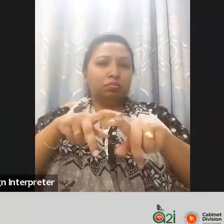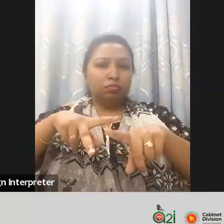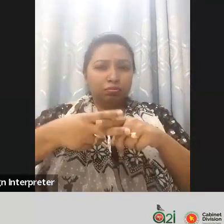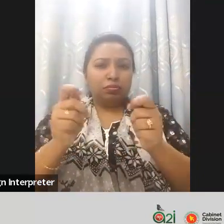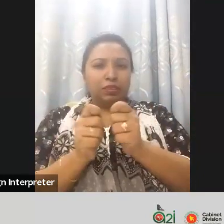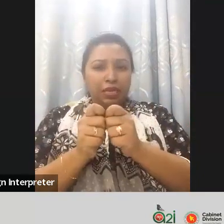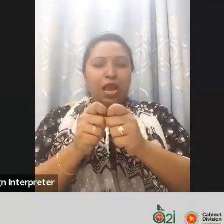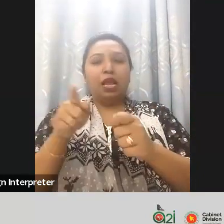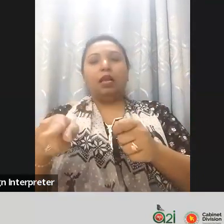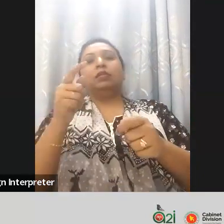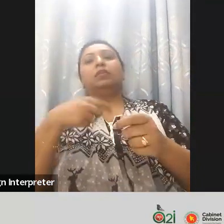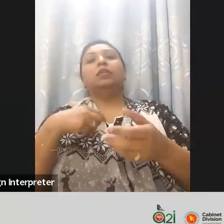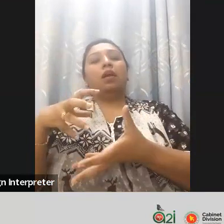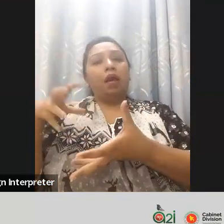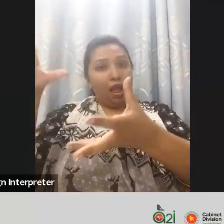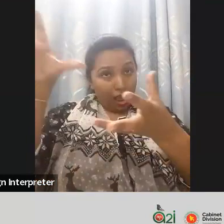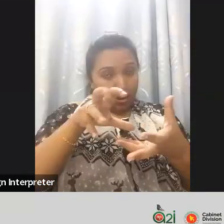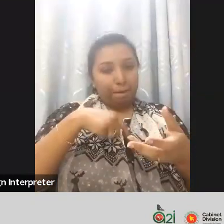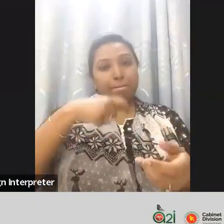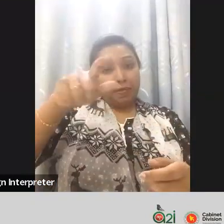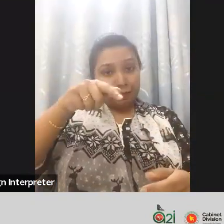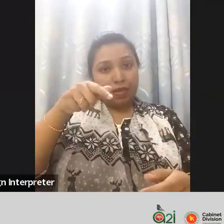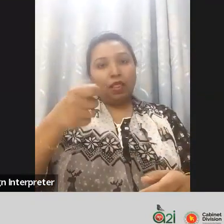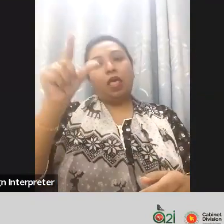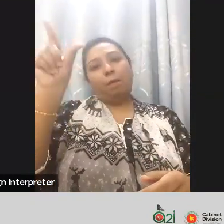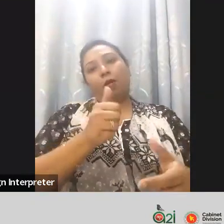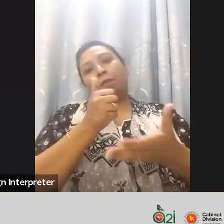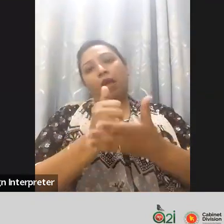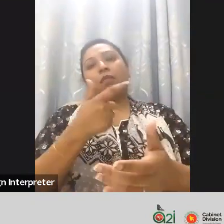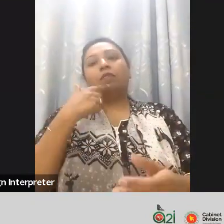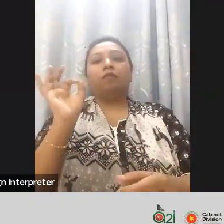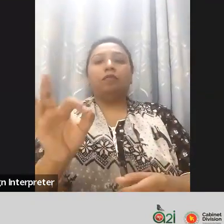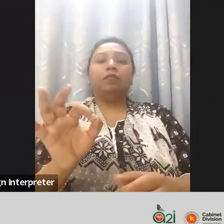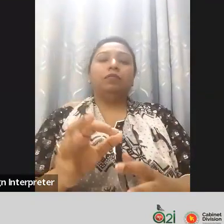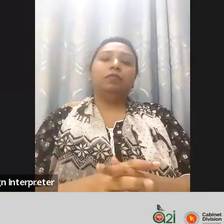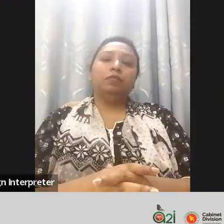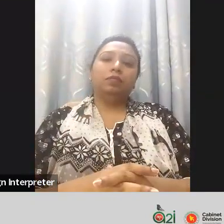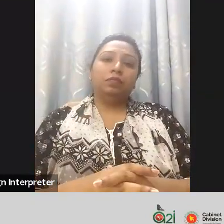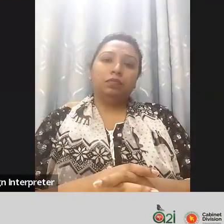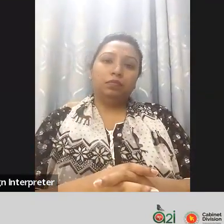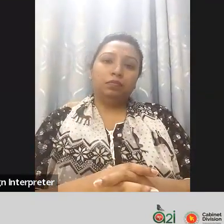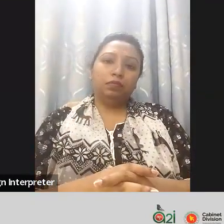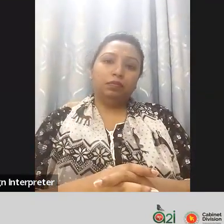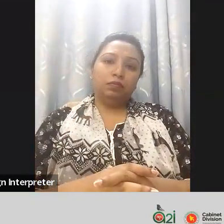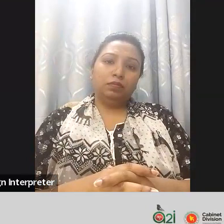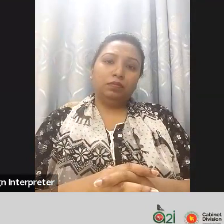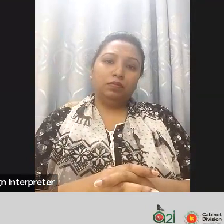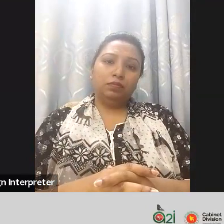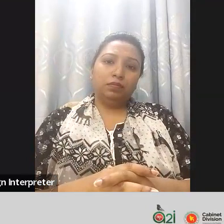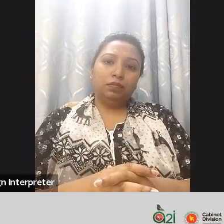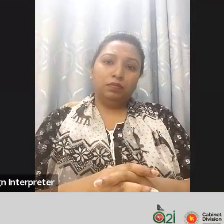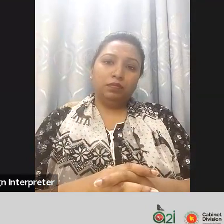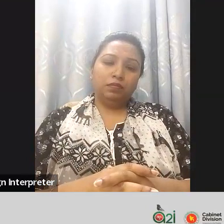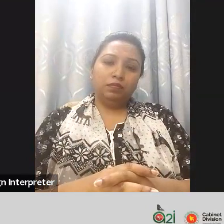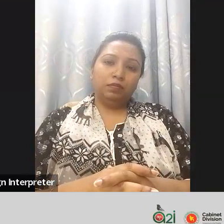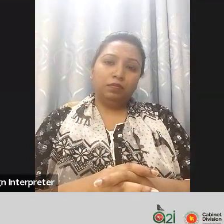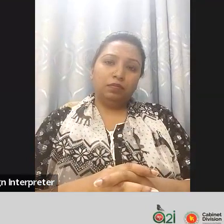thank you and there is one question for you Dr Humayun ,is any specific officer or accessibility